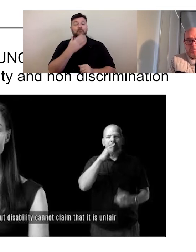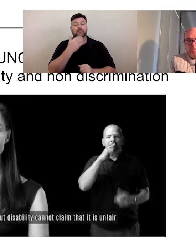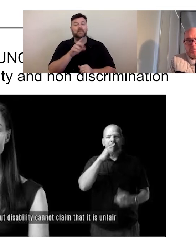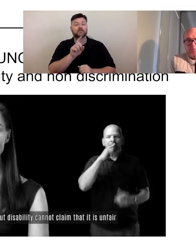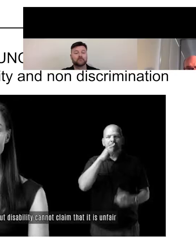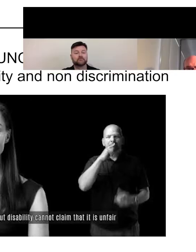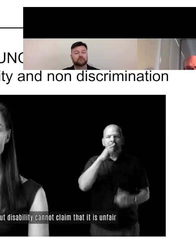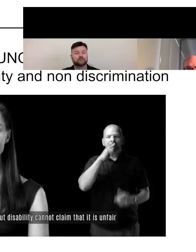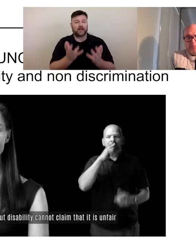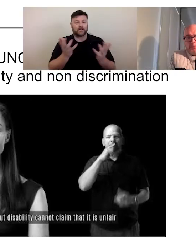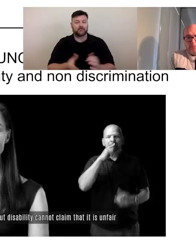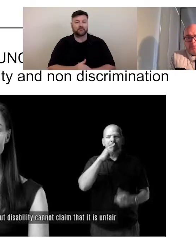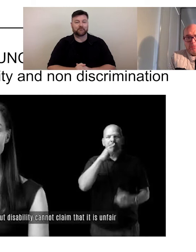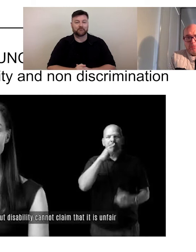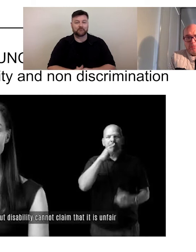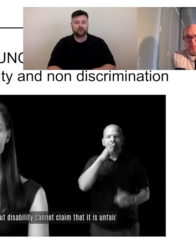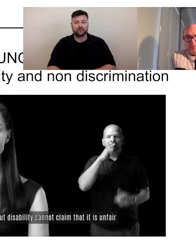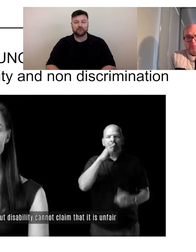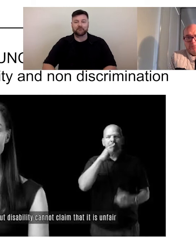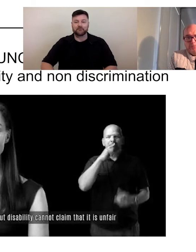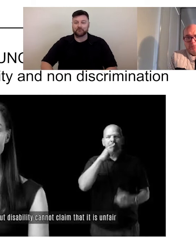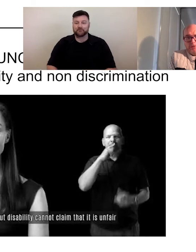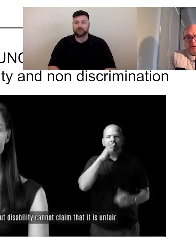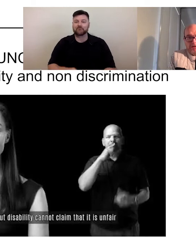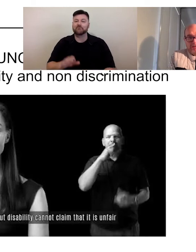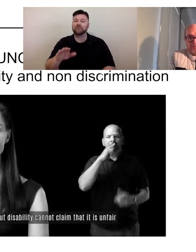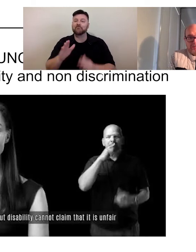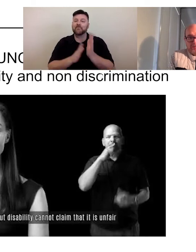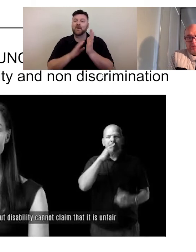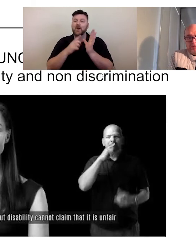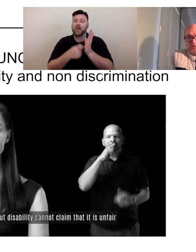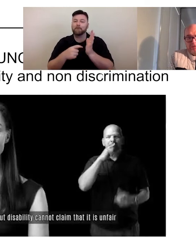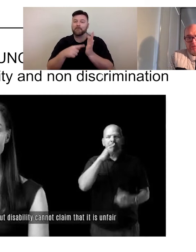Hi, Martin. Sorry, just jumping in. I didn't have this